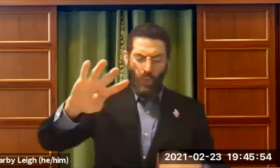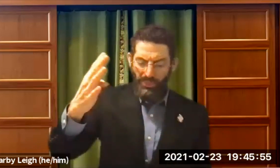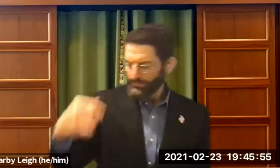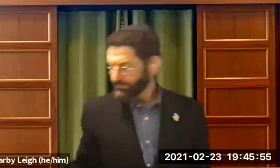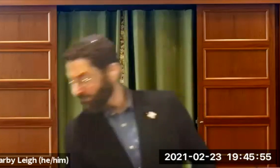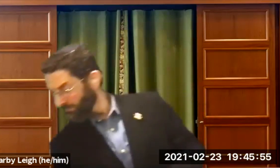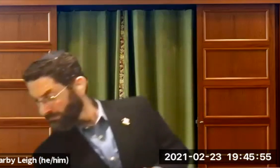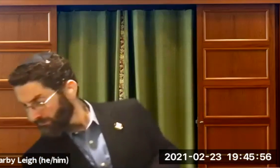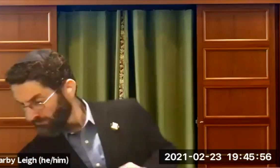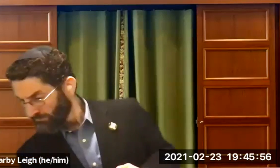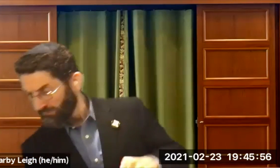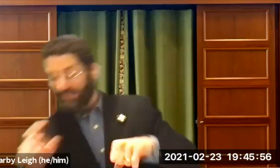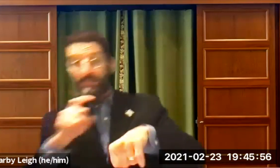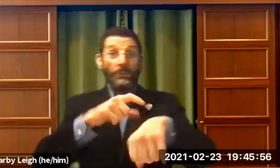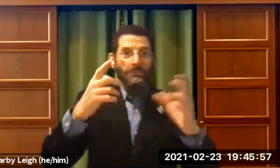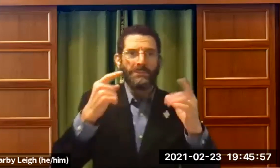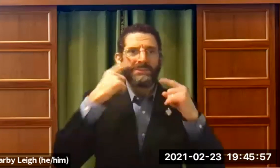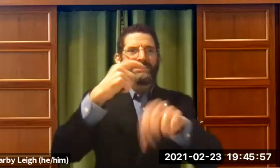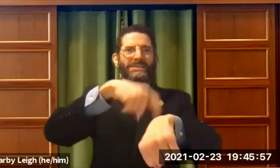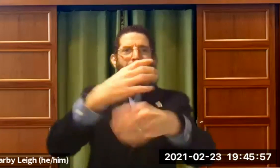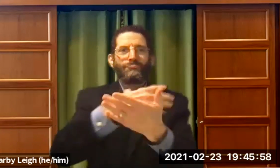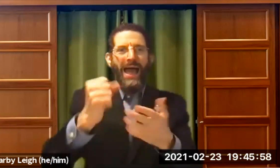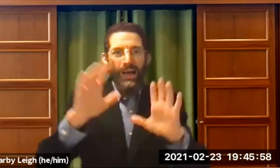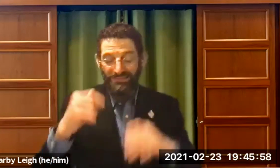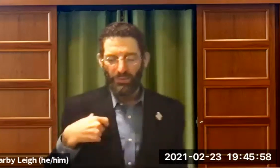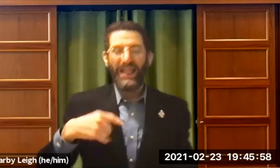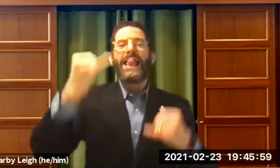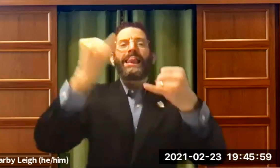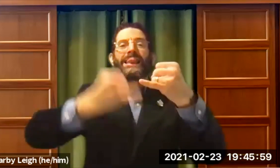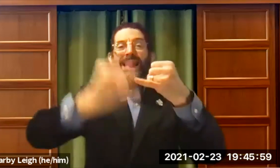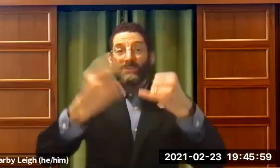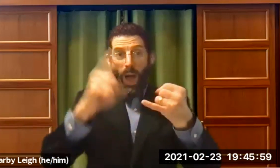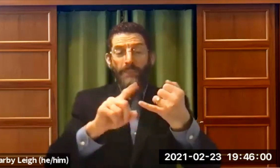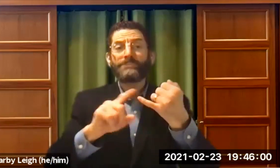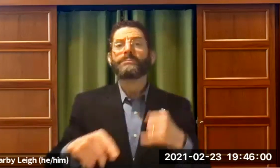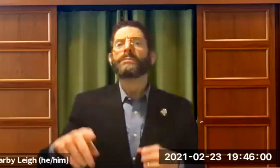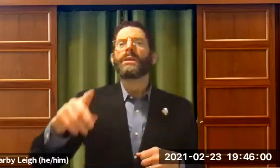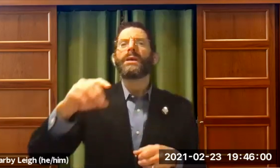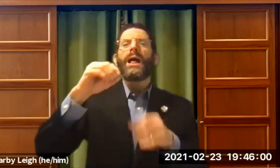And the last thing I want to mention tfourth thing, oh, I'm looking at the time. We're running out of time.